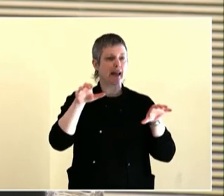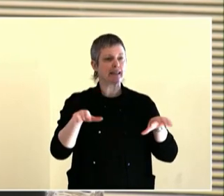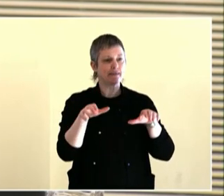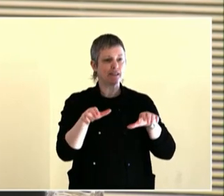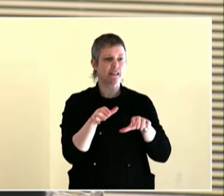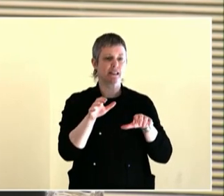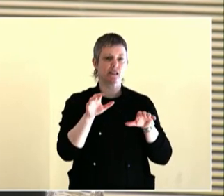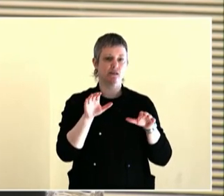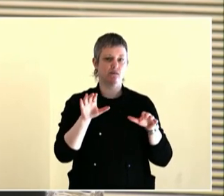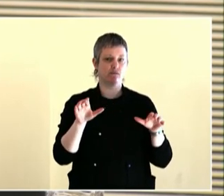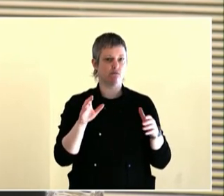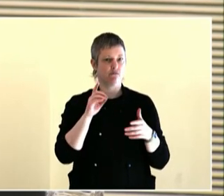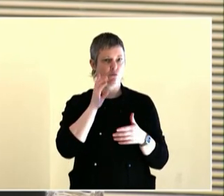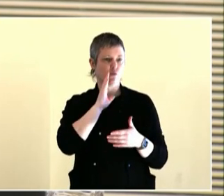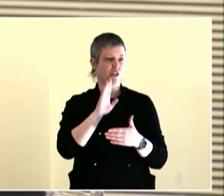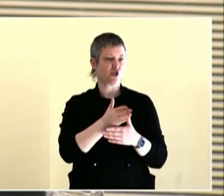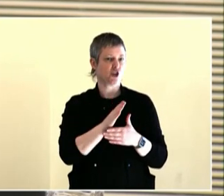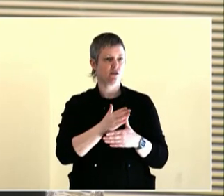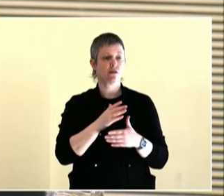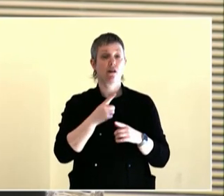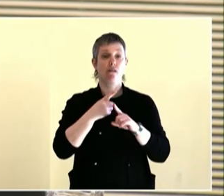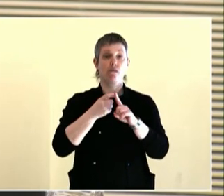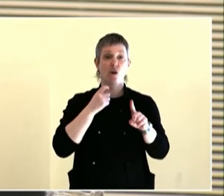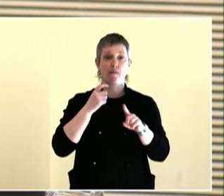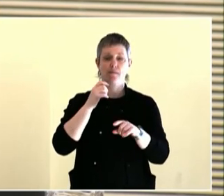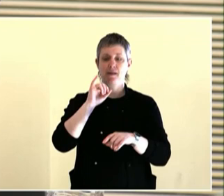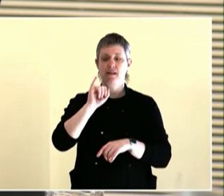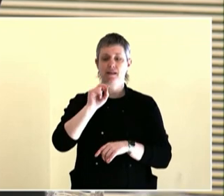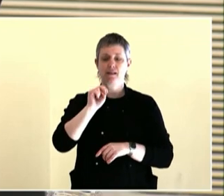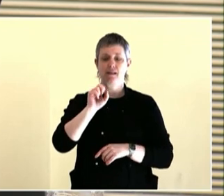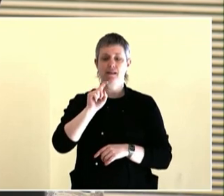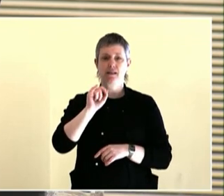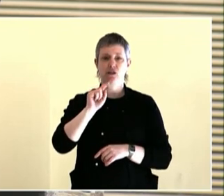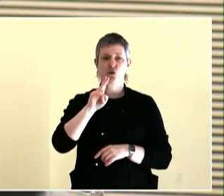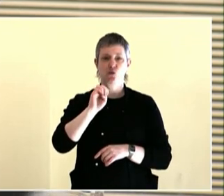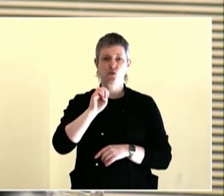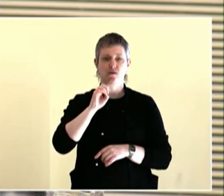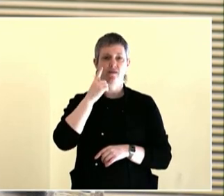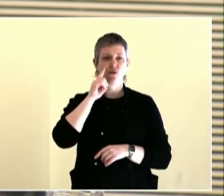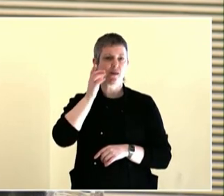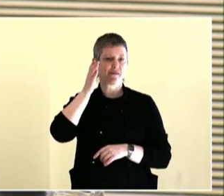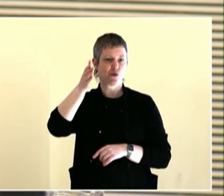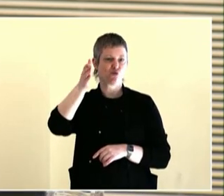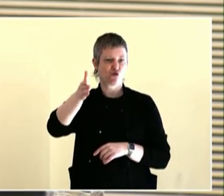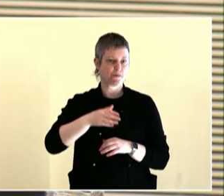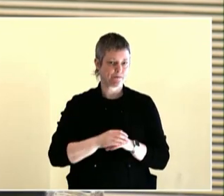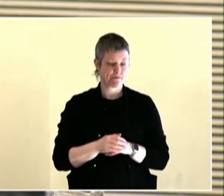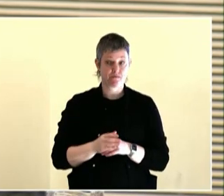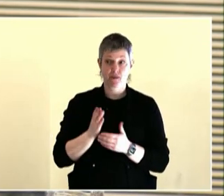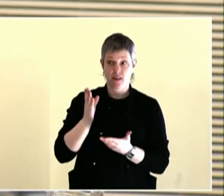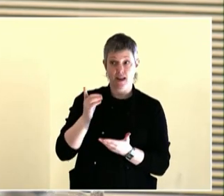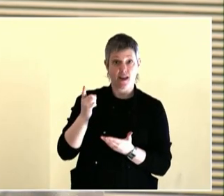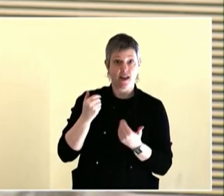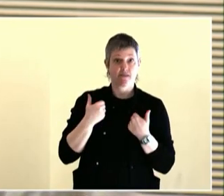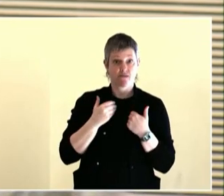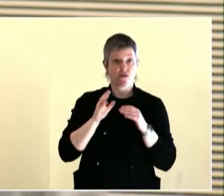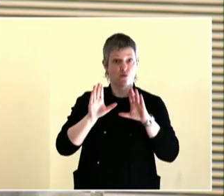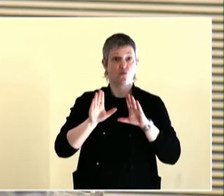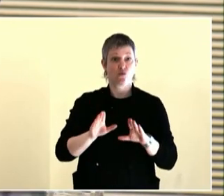I'm so inspired by Alex Chiu, if any of you know him, a muralist